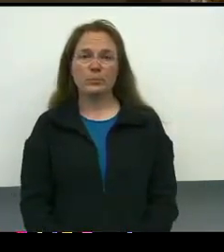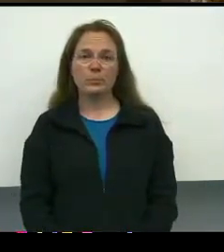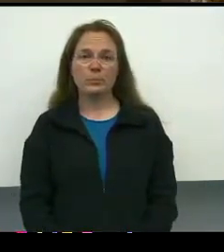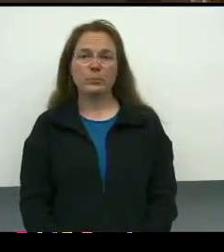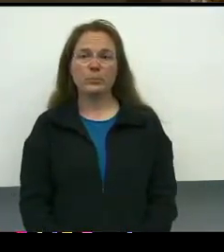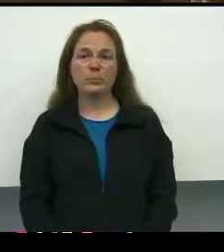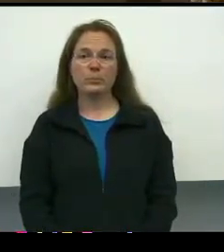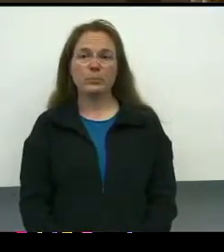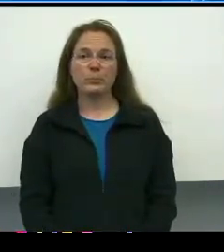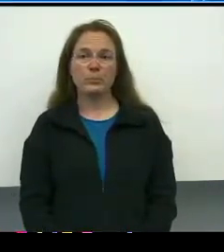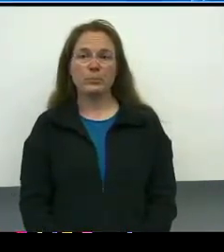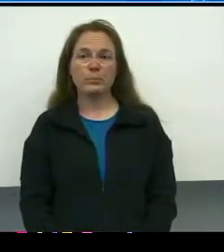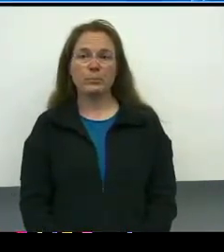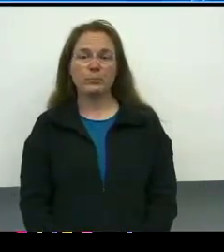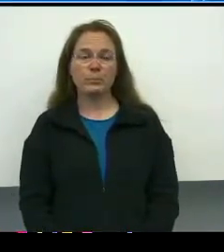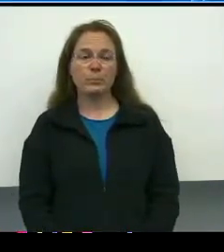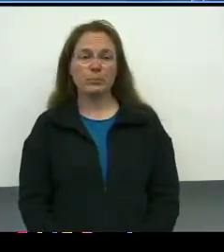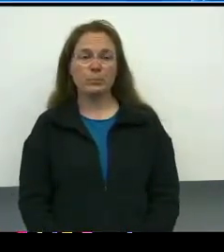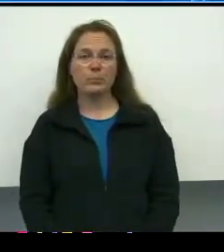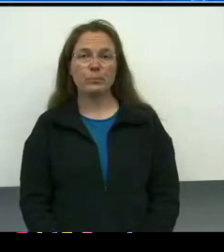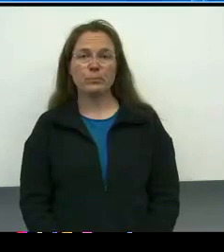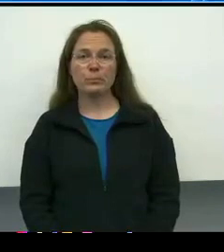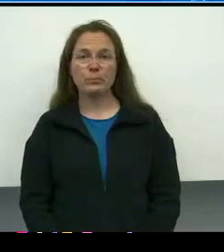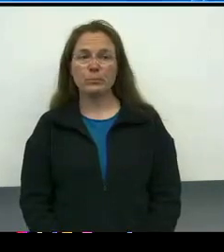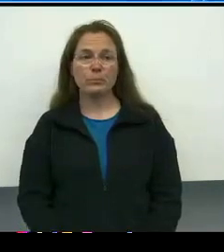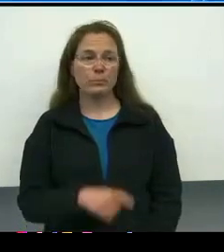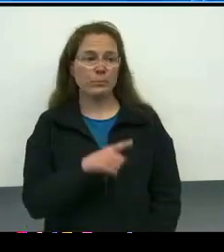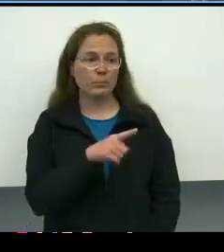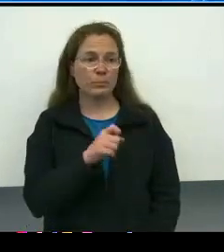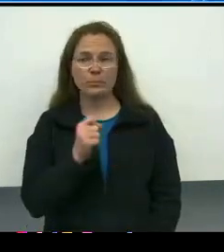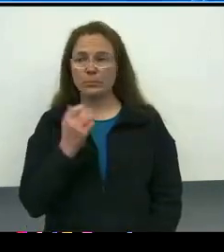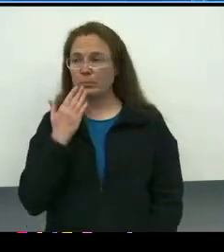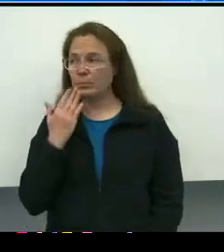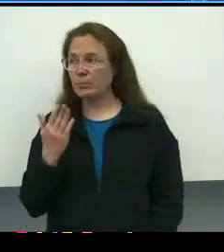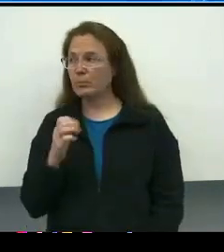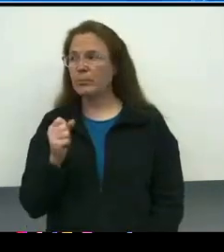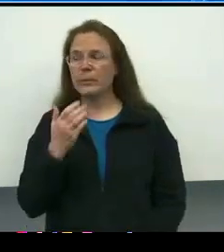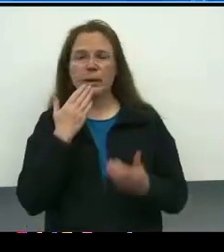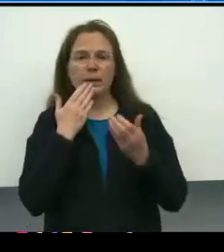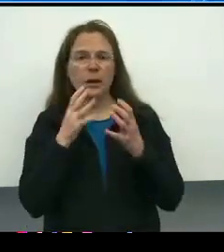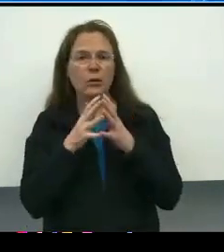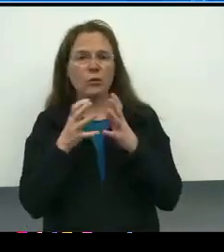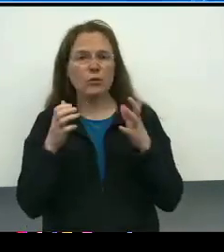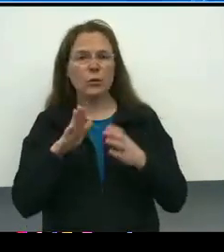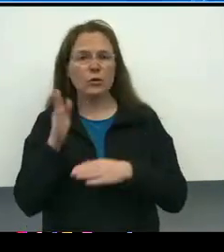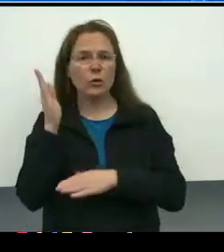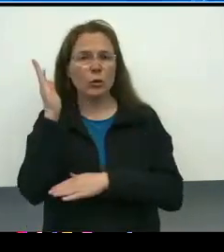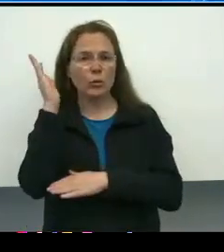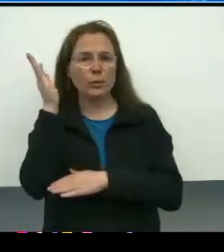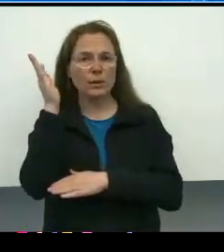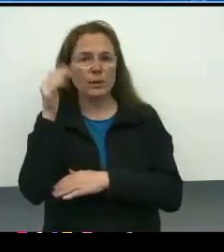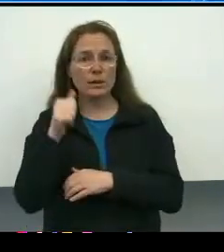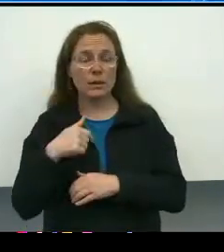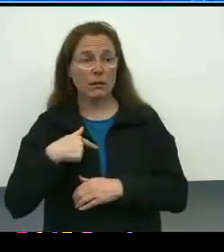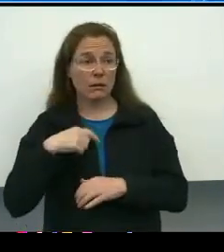Yes, thank you, doctor- [Danny] I was just coming in, thank you all very much for that presentation. Is my mic on? - Yes.